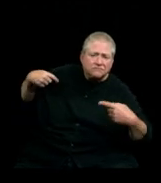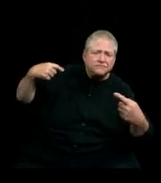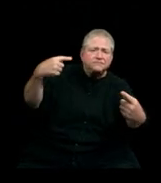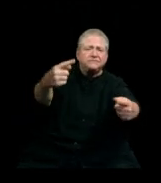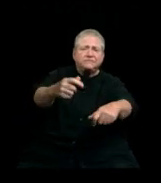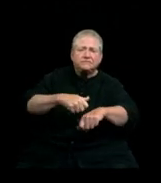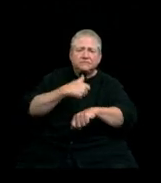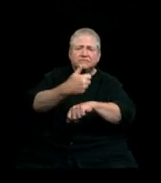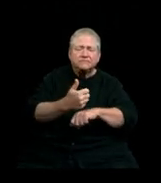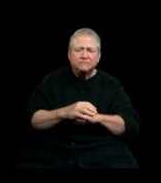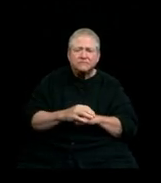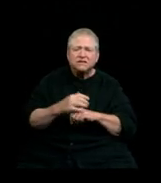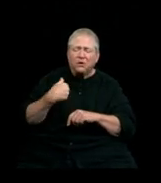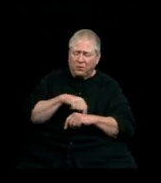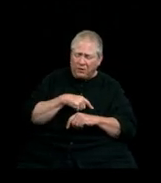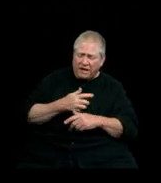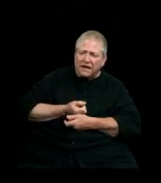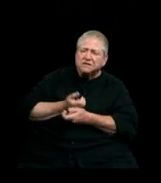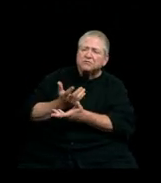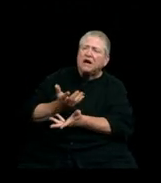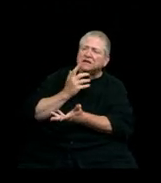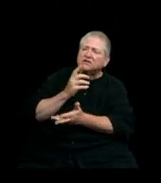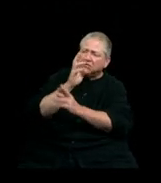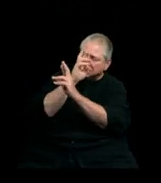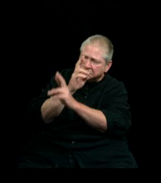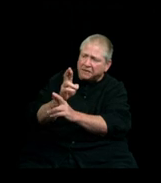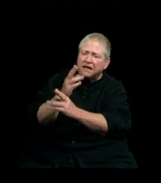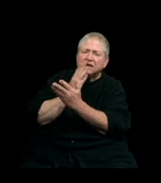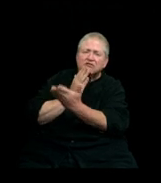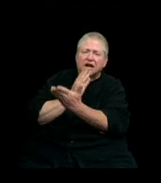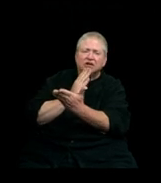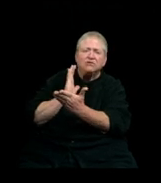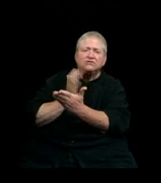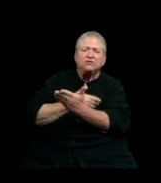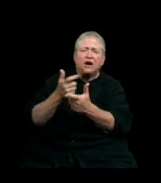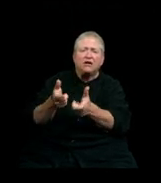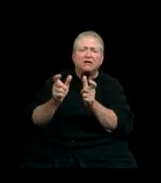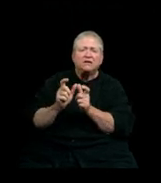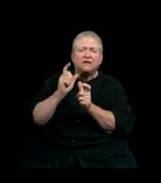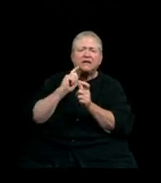We express our deepest respect and gratitude to our Indigenous neighbors, the Lummi Nation and Nooksack Tribe,